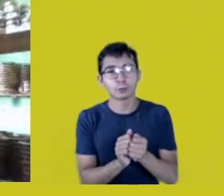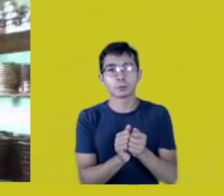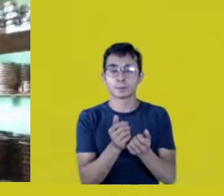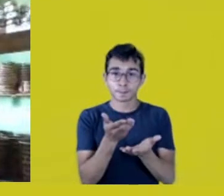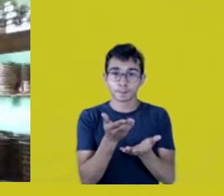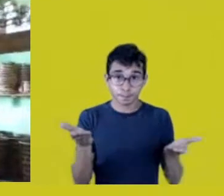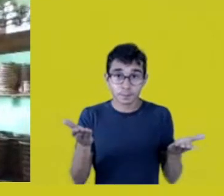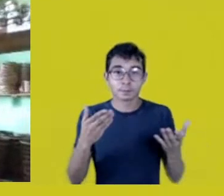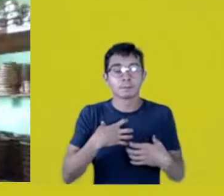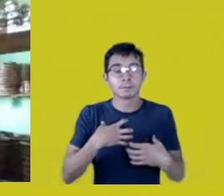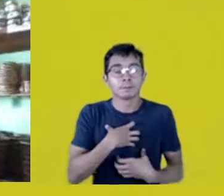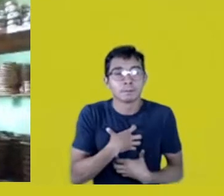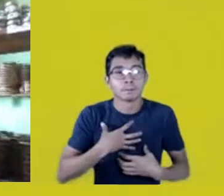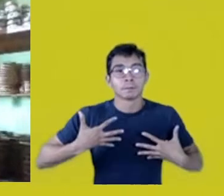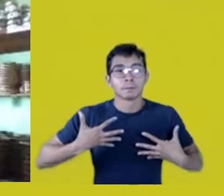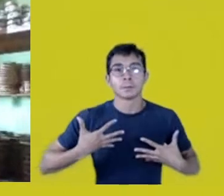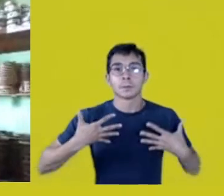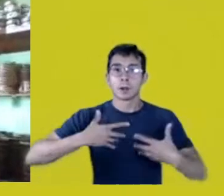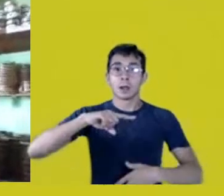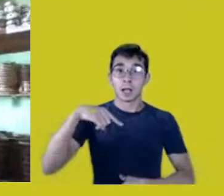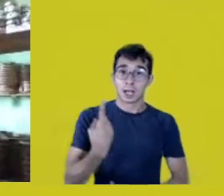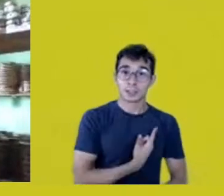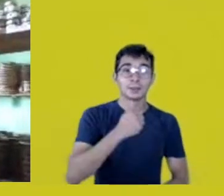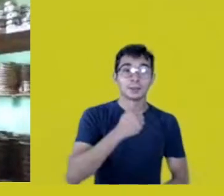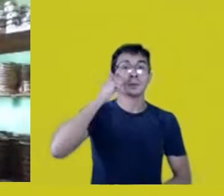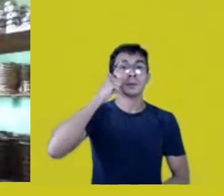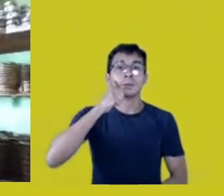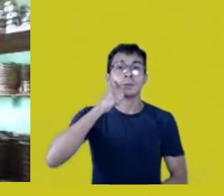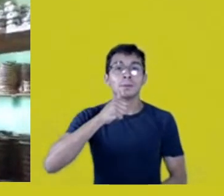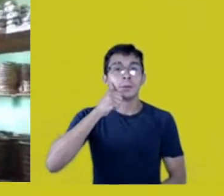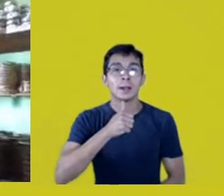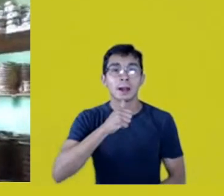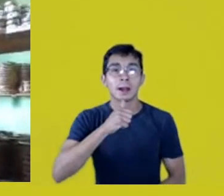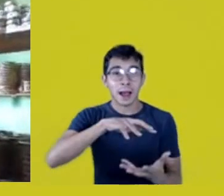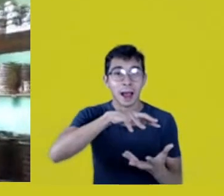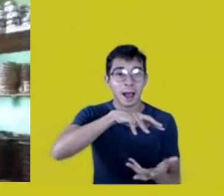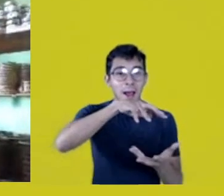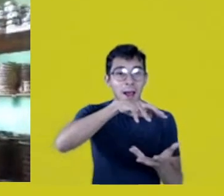because we’re women, we always say Mother Earth is a mother.